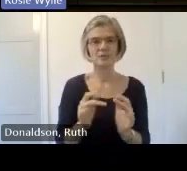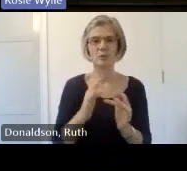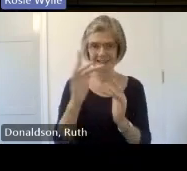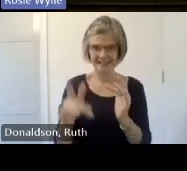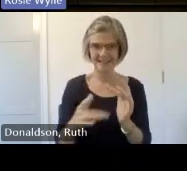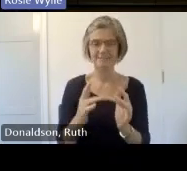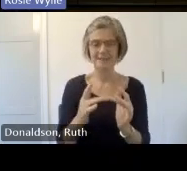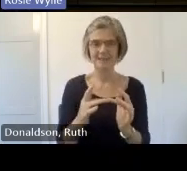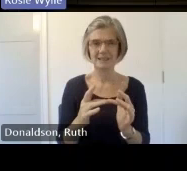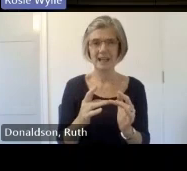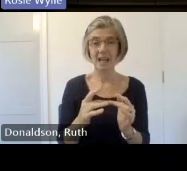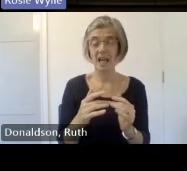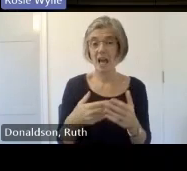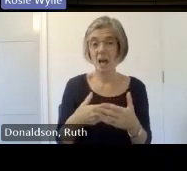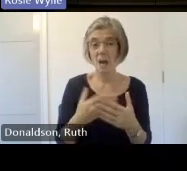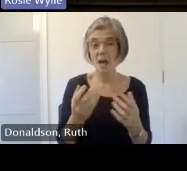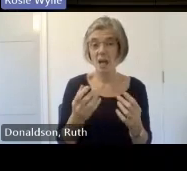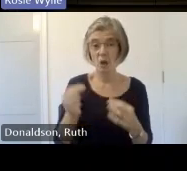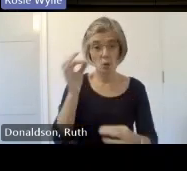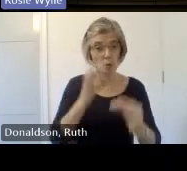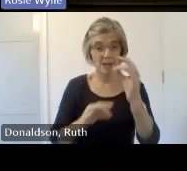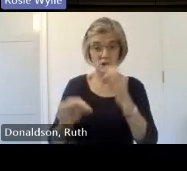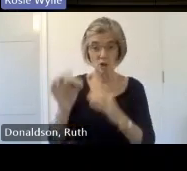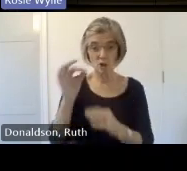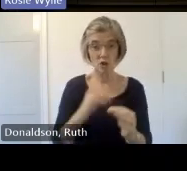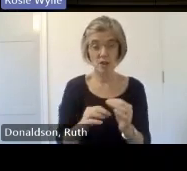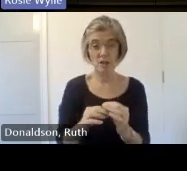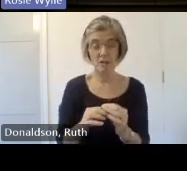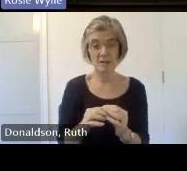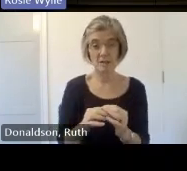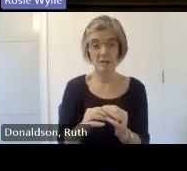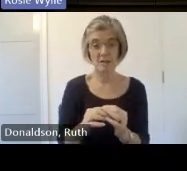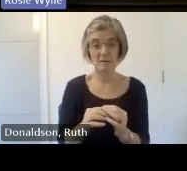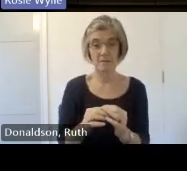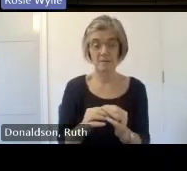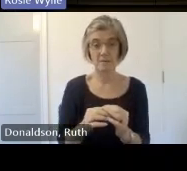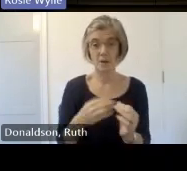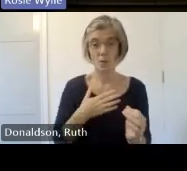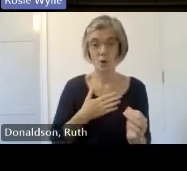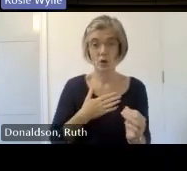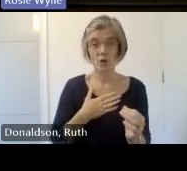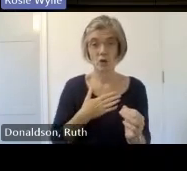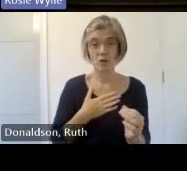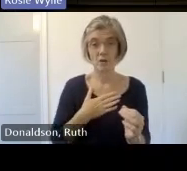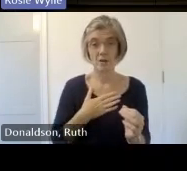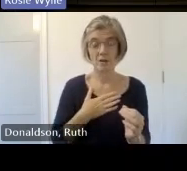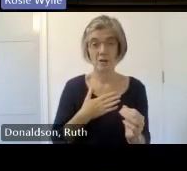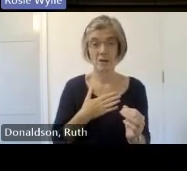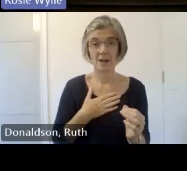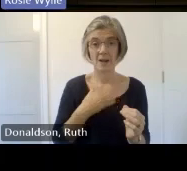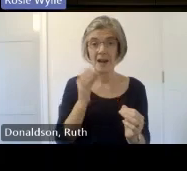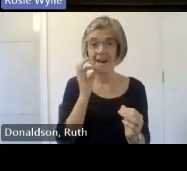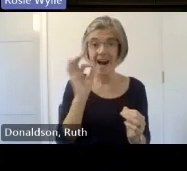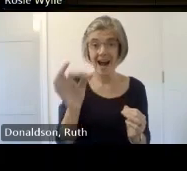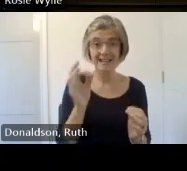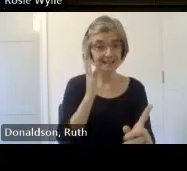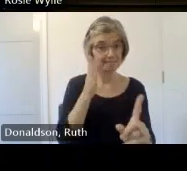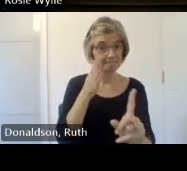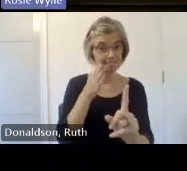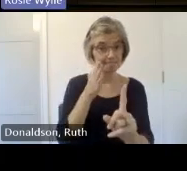have any questions from the teams call that you would like to um unmute and ask directly any